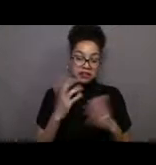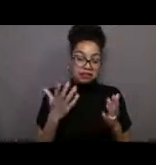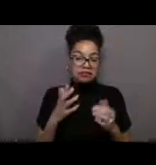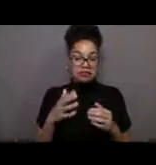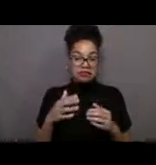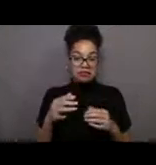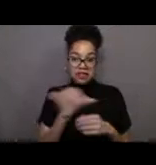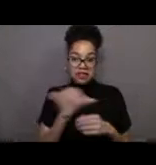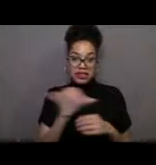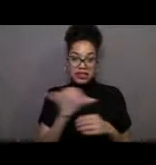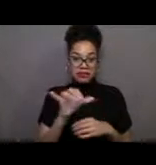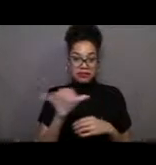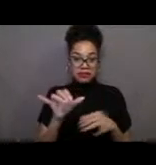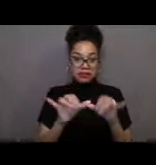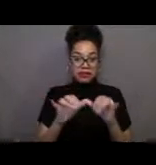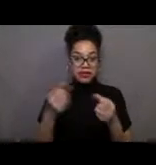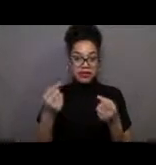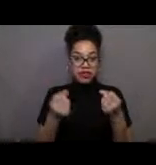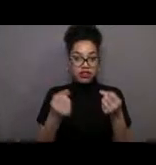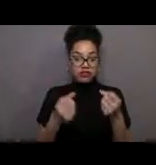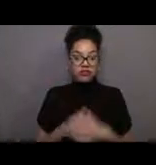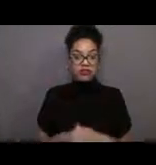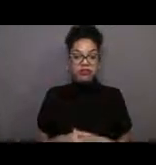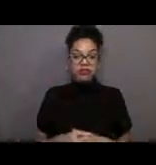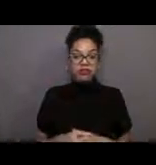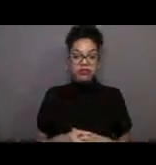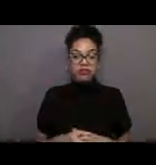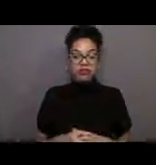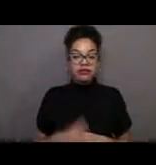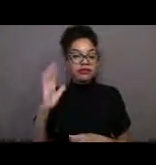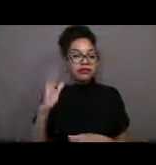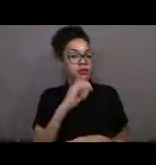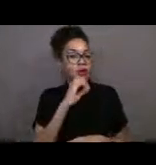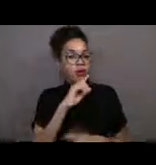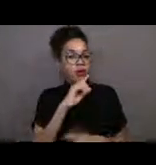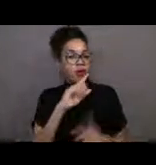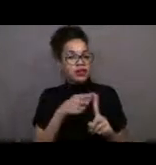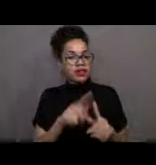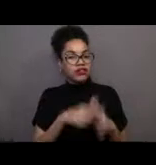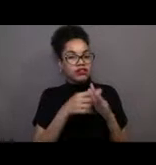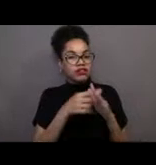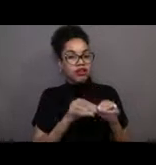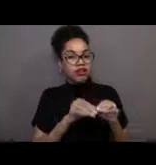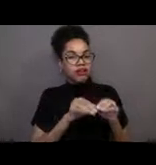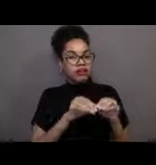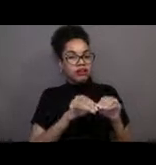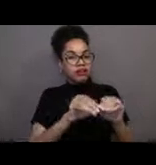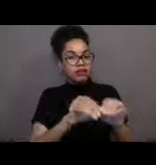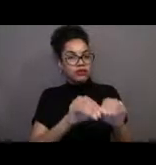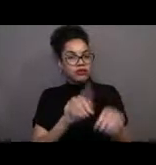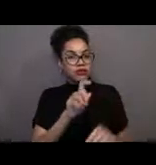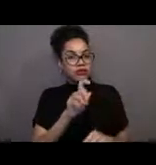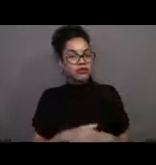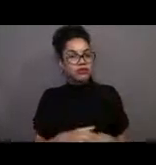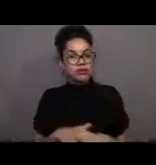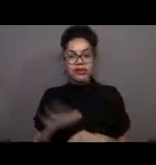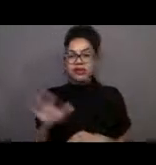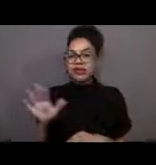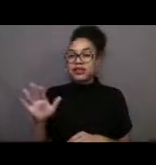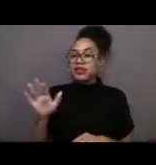[Nicole] And Alice and Paul want to know, "How old are they when they start to migrate?" Did you mention that? That is such a good,